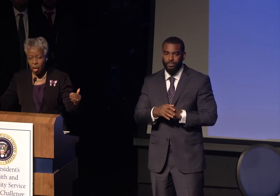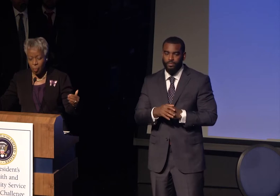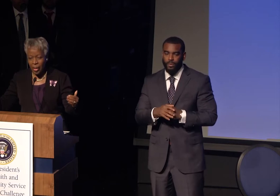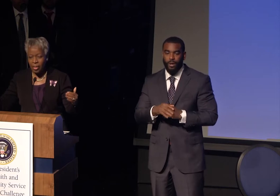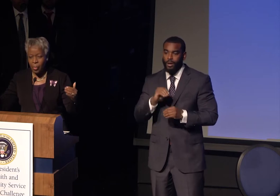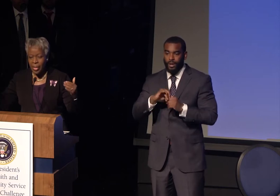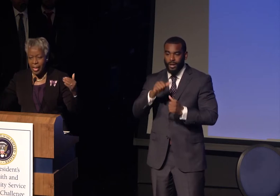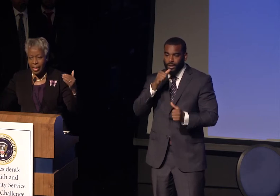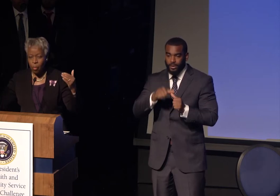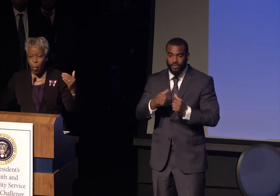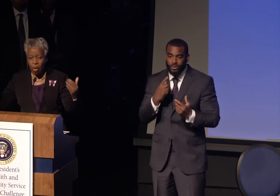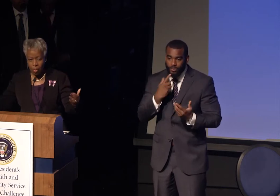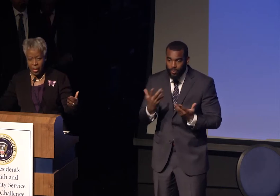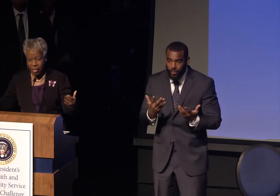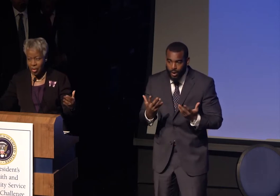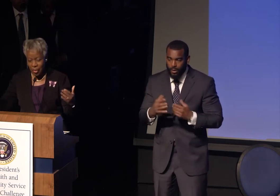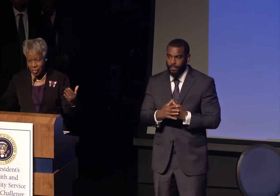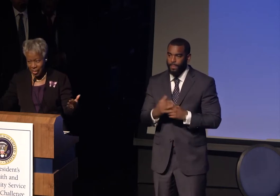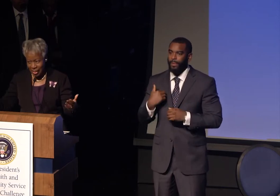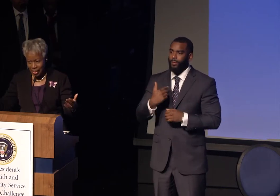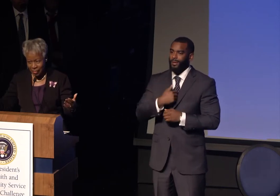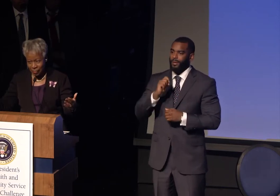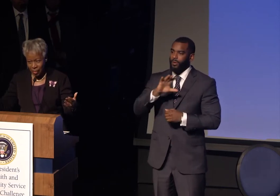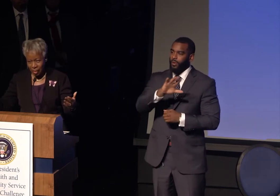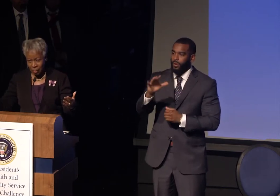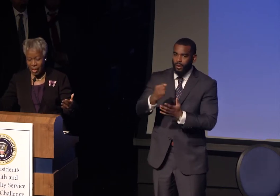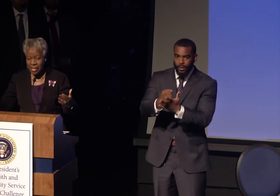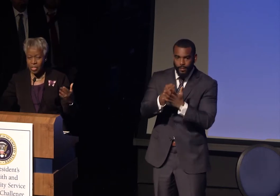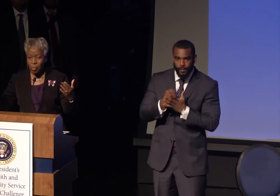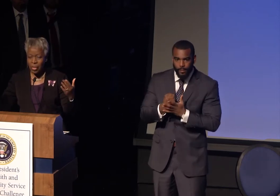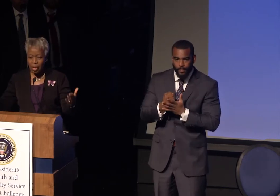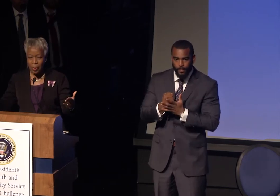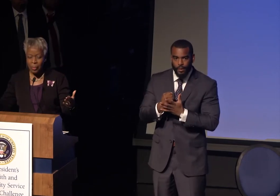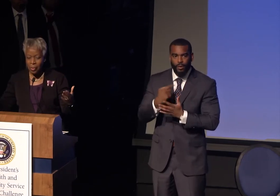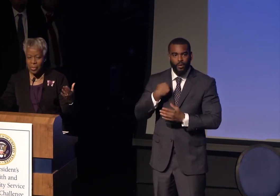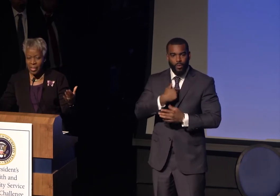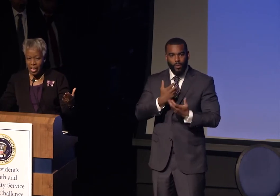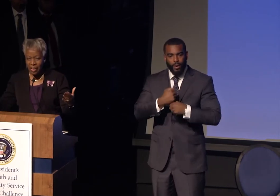in creating welcoming communities. Places where young people are safe,